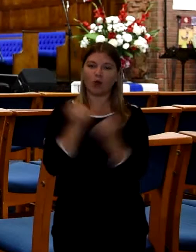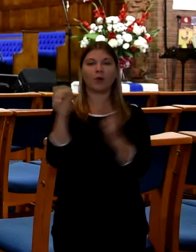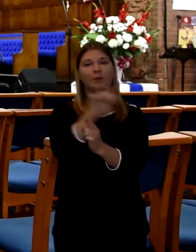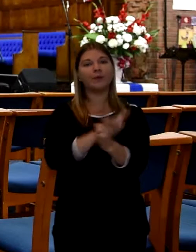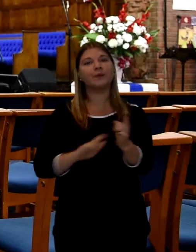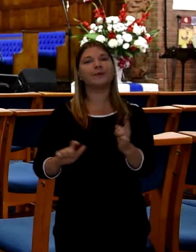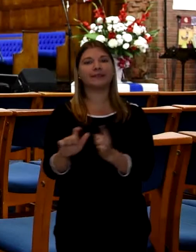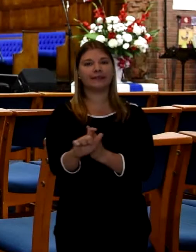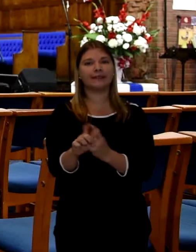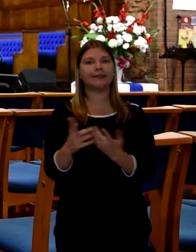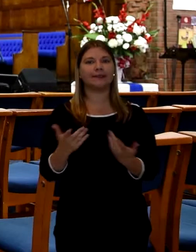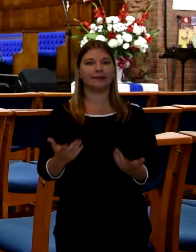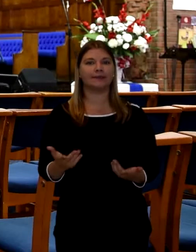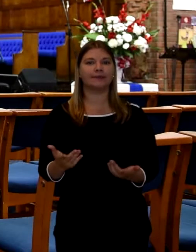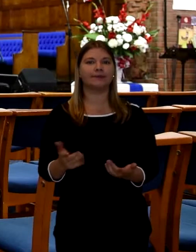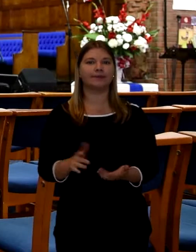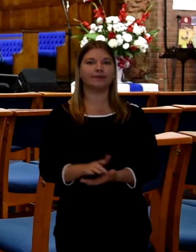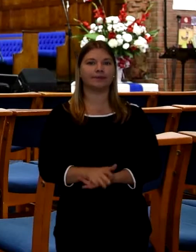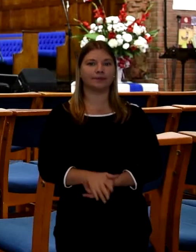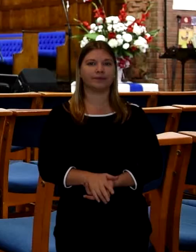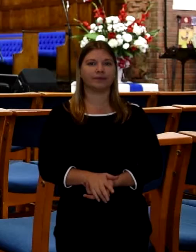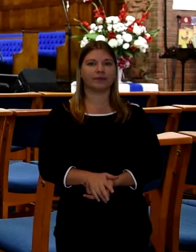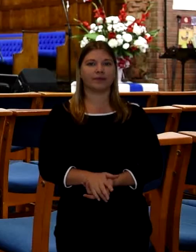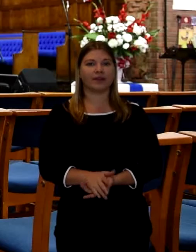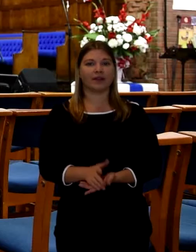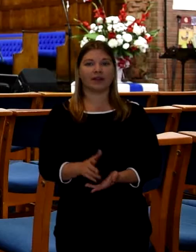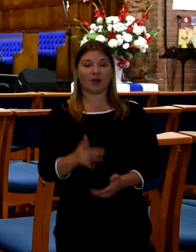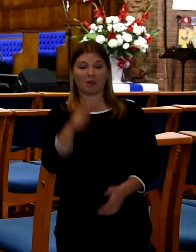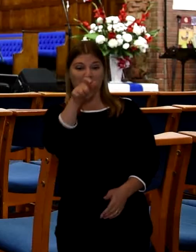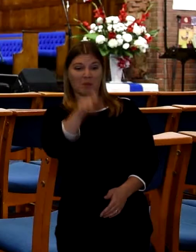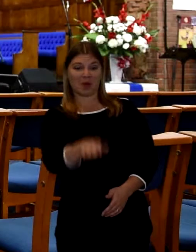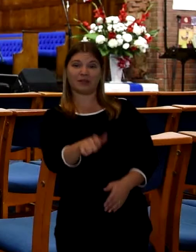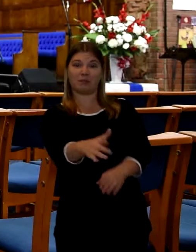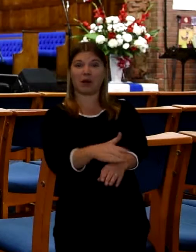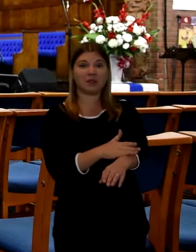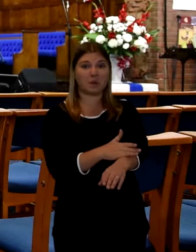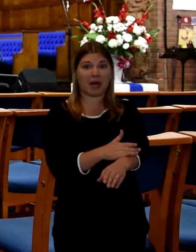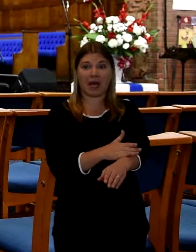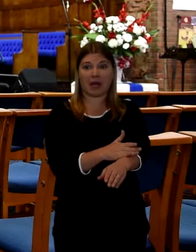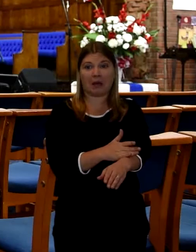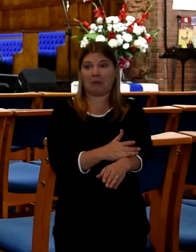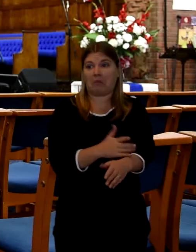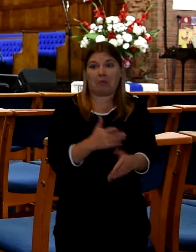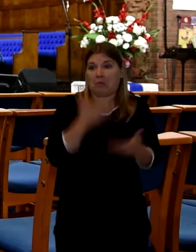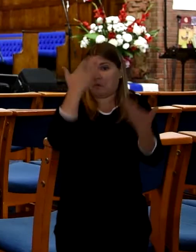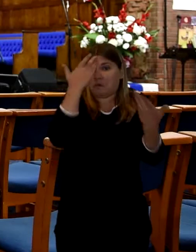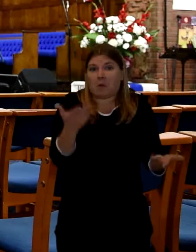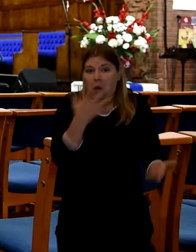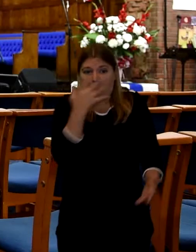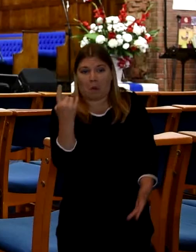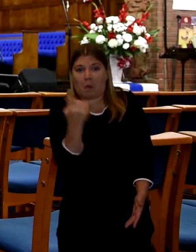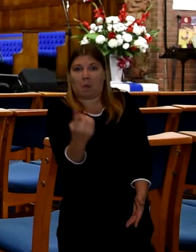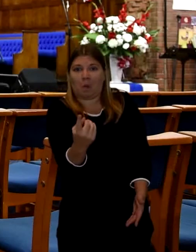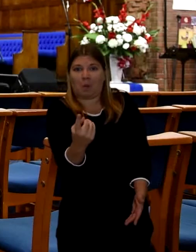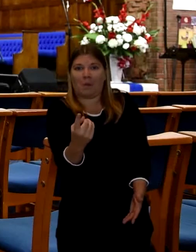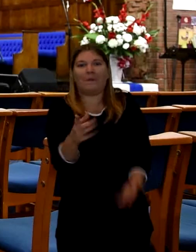It's not necessarily you don't know that person. You might know that your friend's mom's died, so you're going to go and support that family.